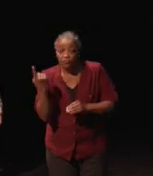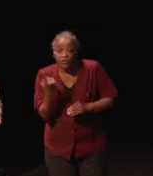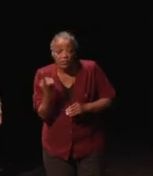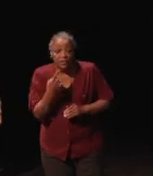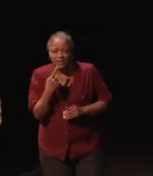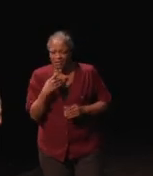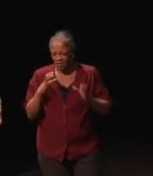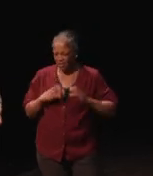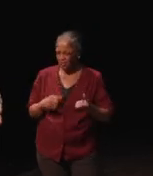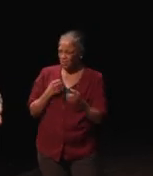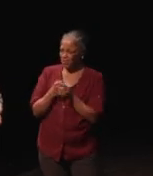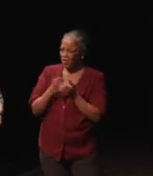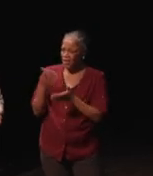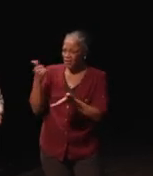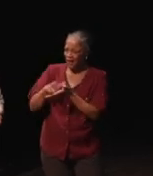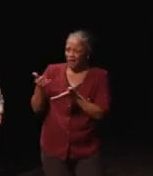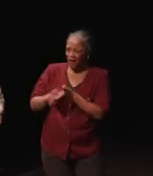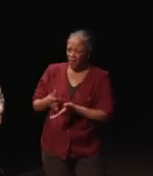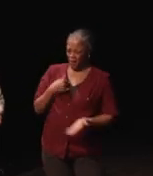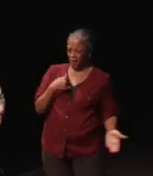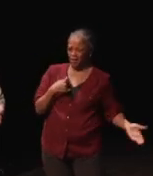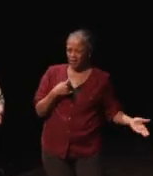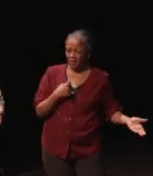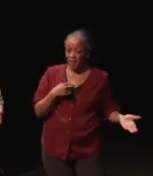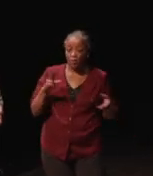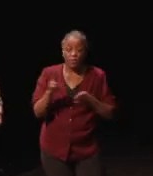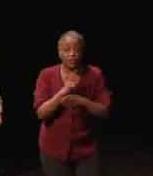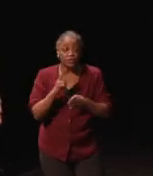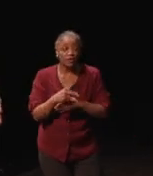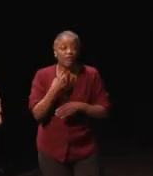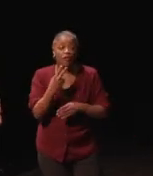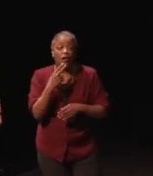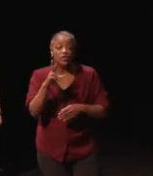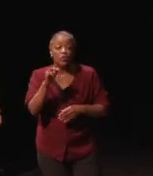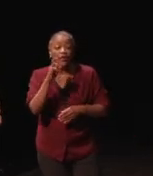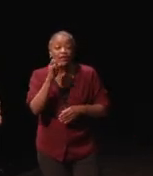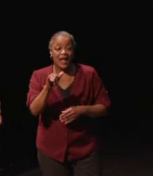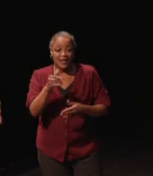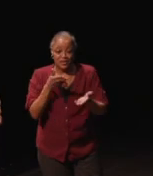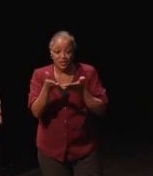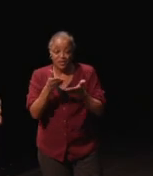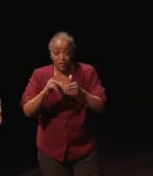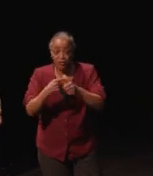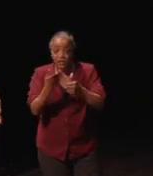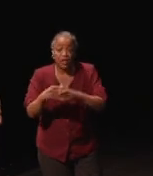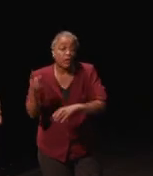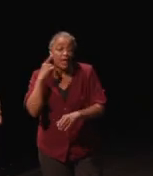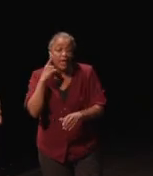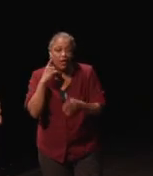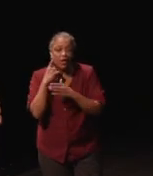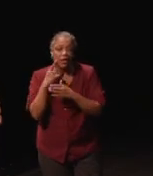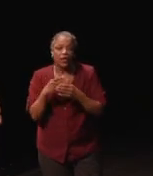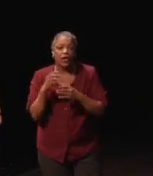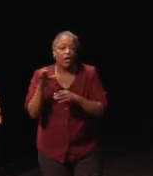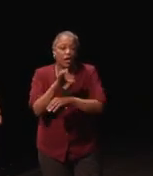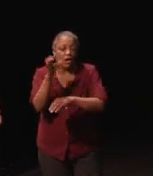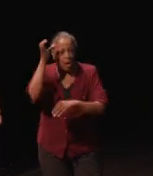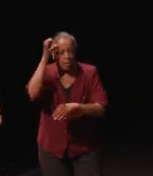"Customer support keeps hanging up on me." He was using a voice relay service, and the first thing you hear is a computerized voice explaining